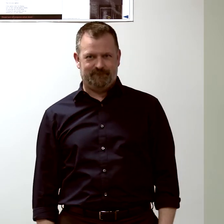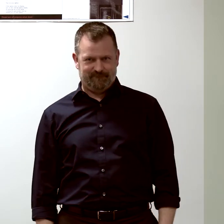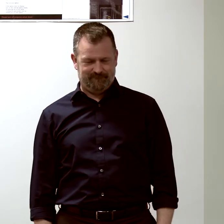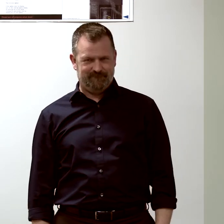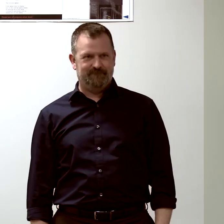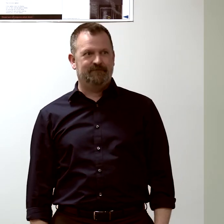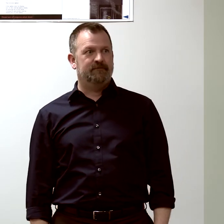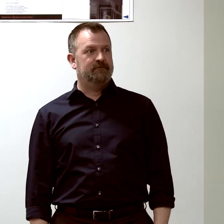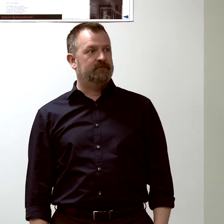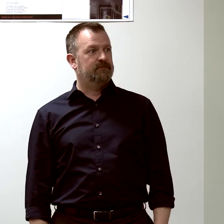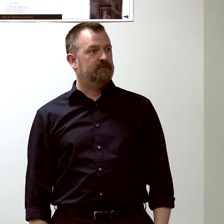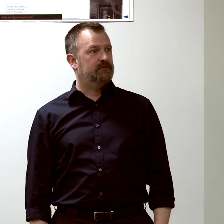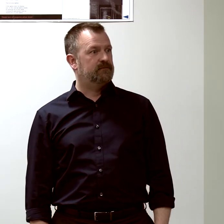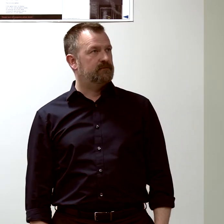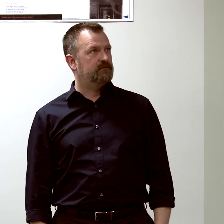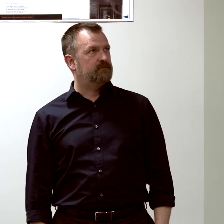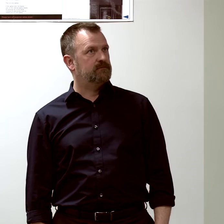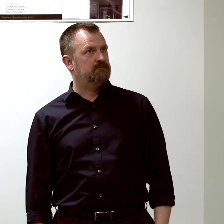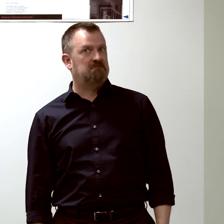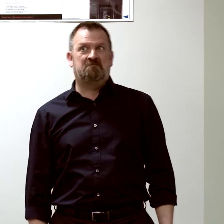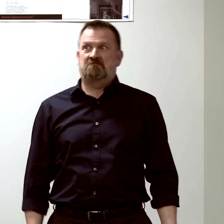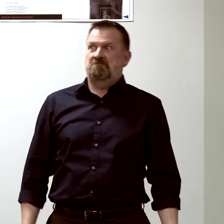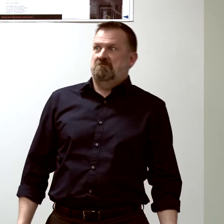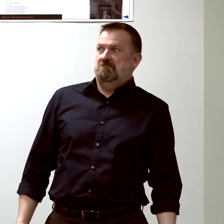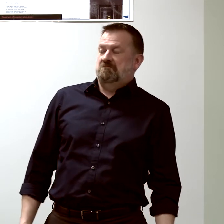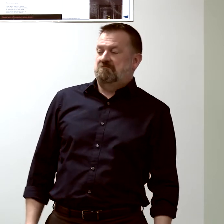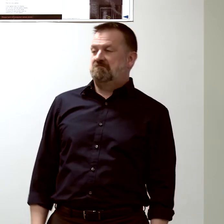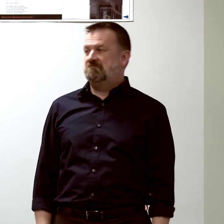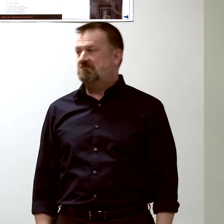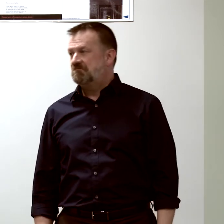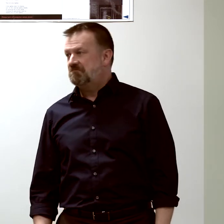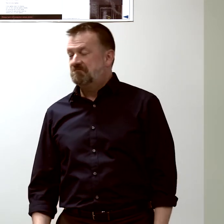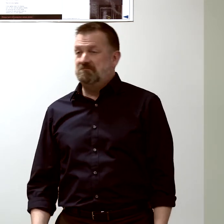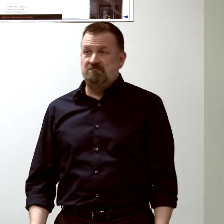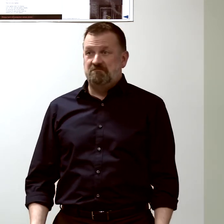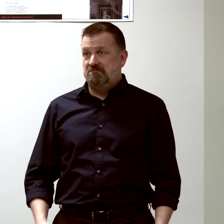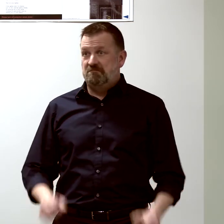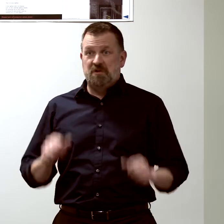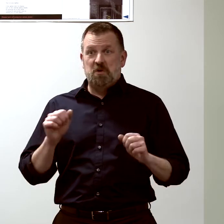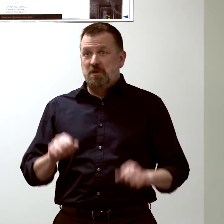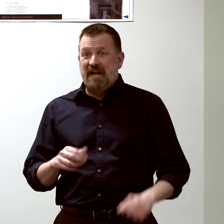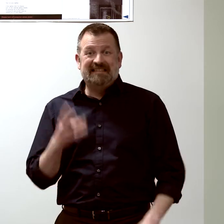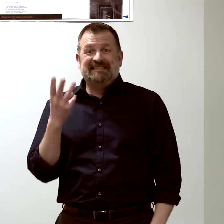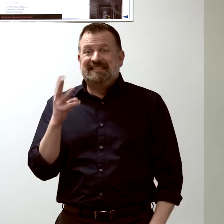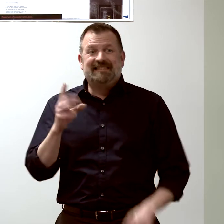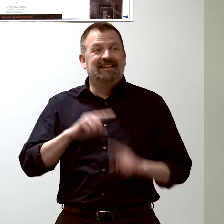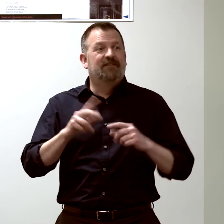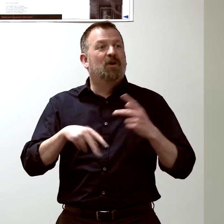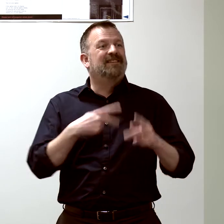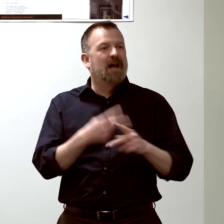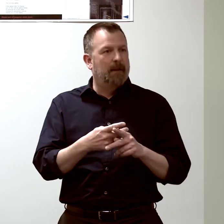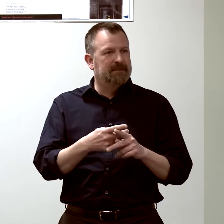So you can label 16 different types of markers